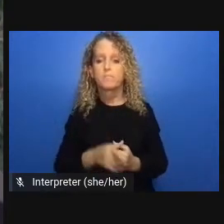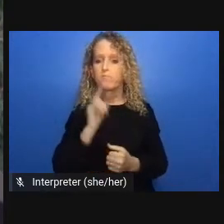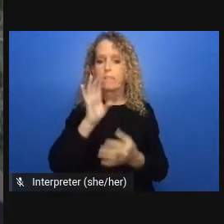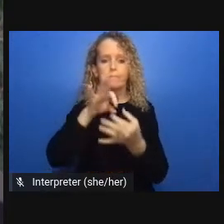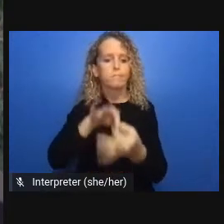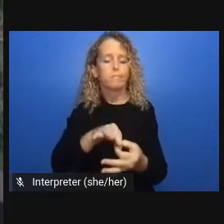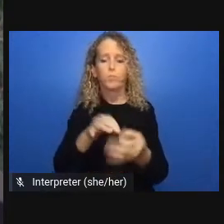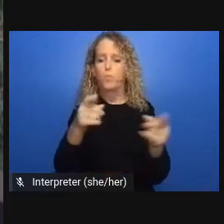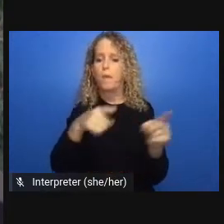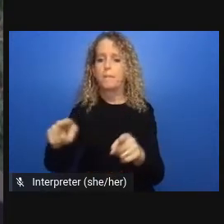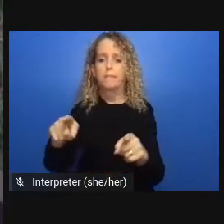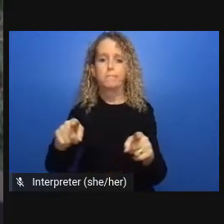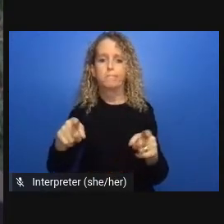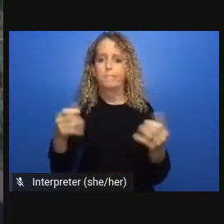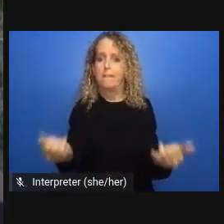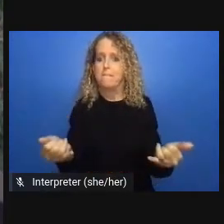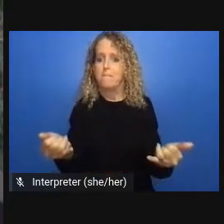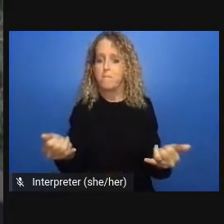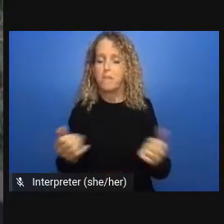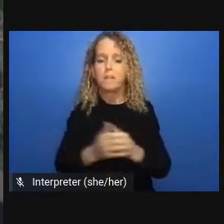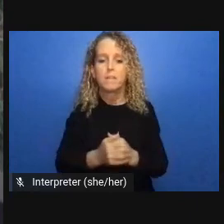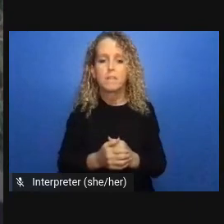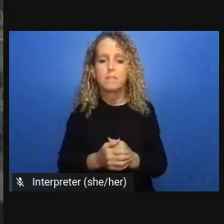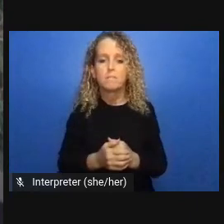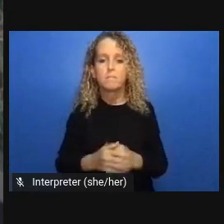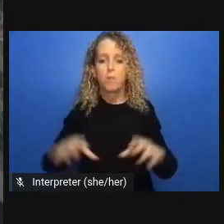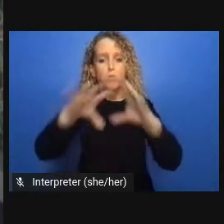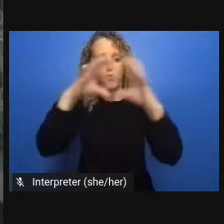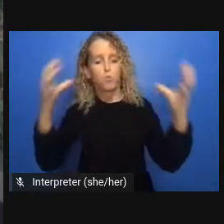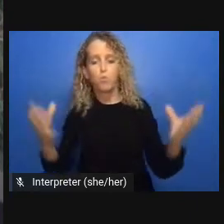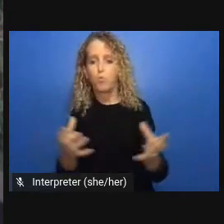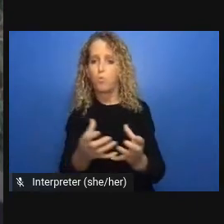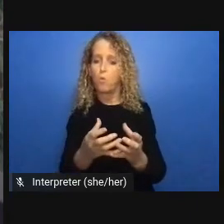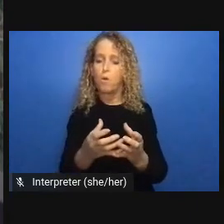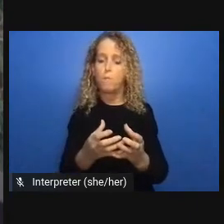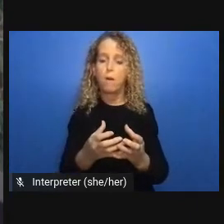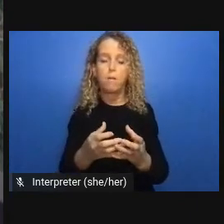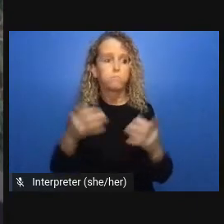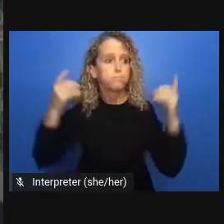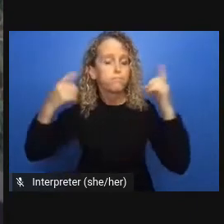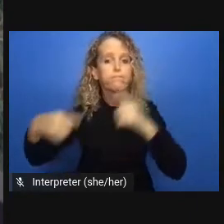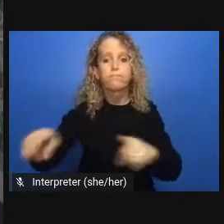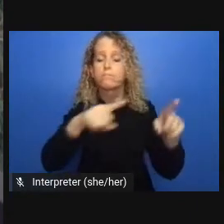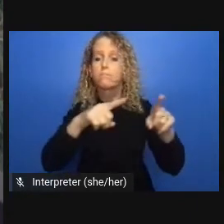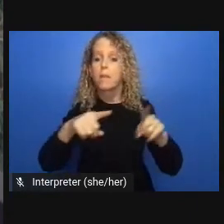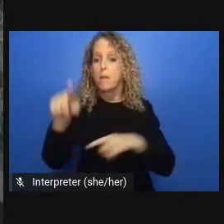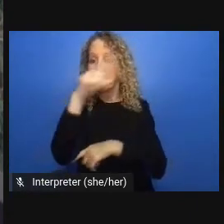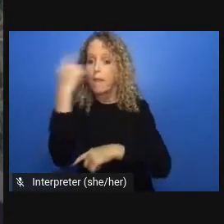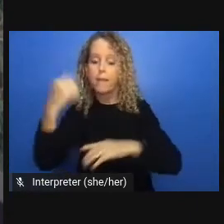affected in particular criminalized persons who are disproportionately indigenous and racialized